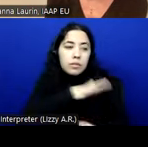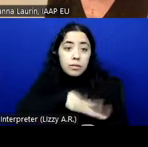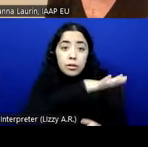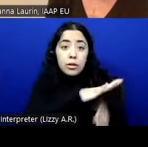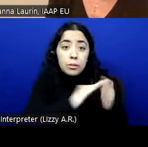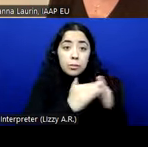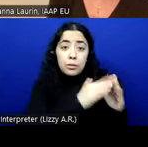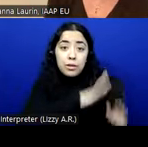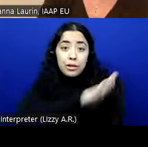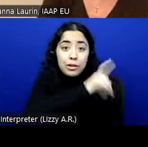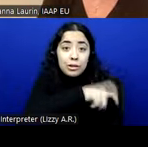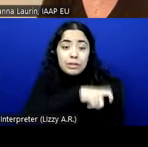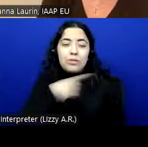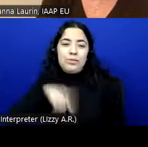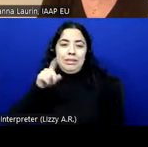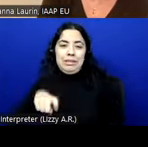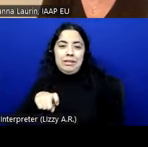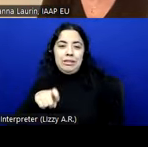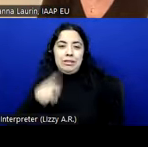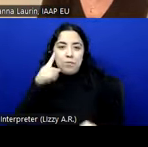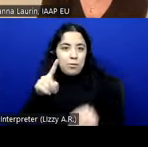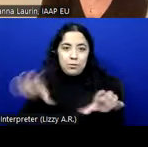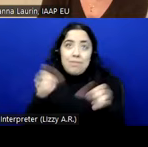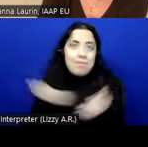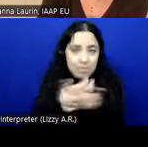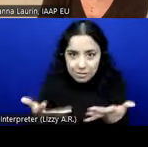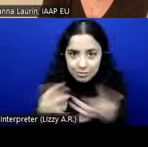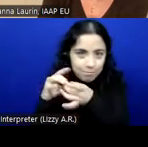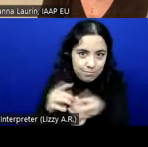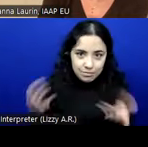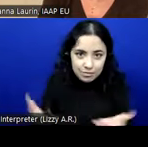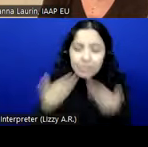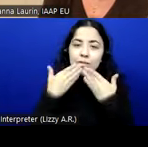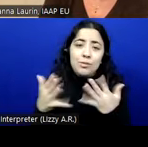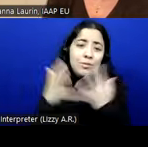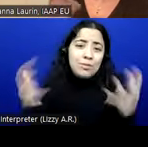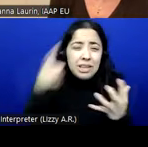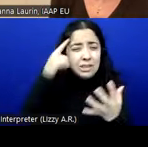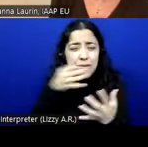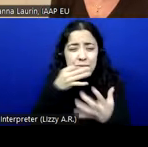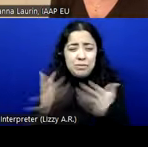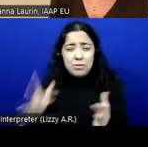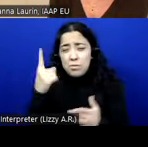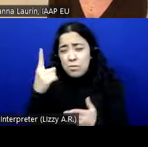So thank you very much. I think we need to wrap up a little bit. We have one question left around,